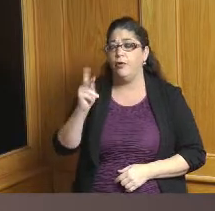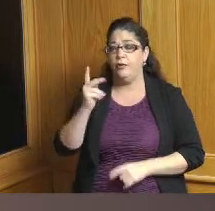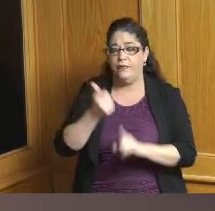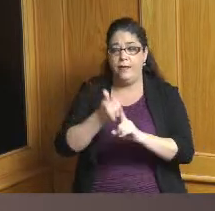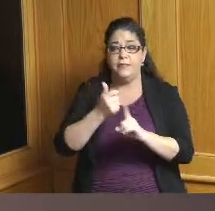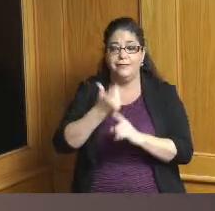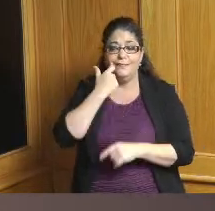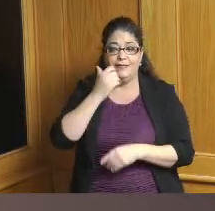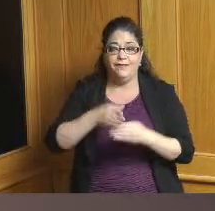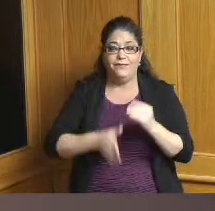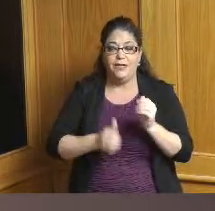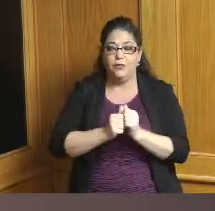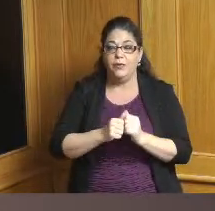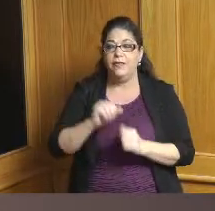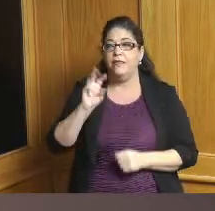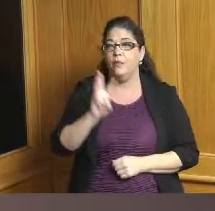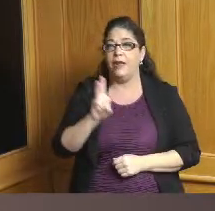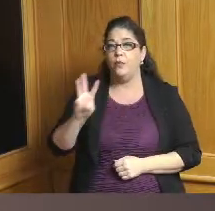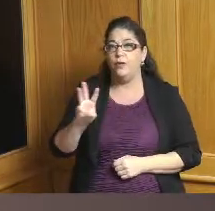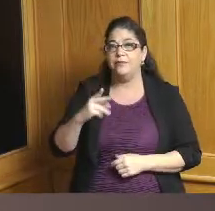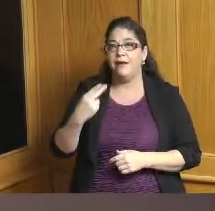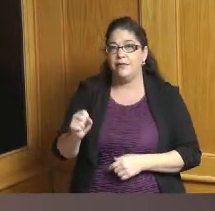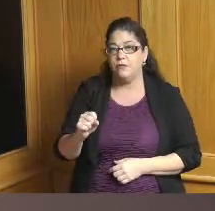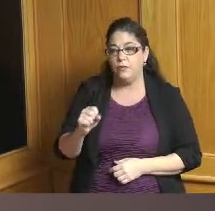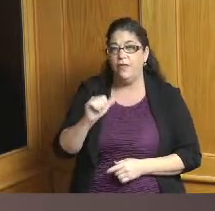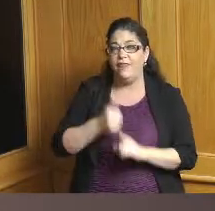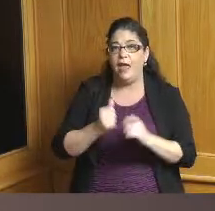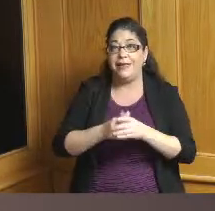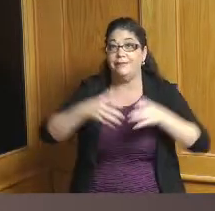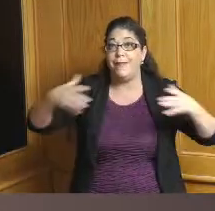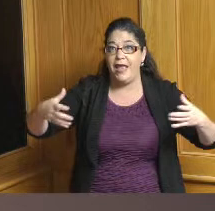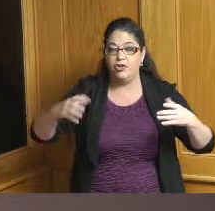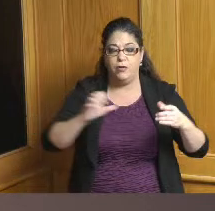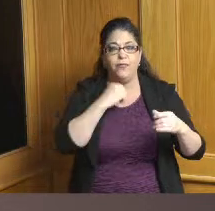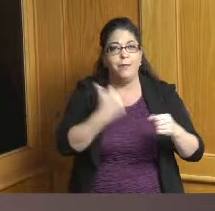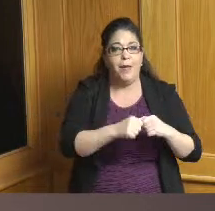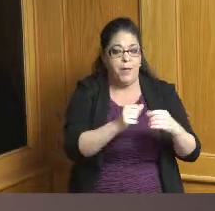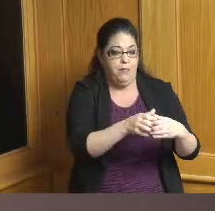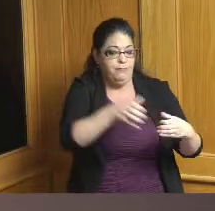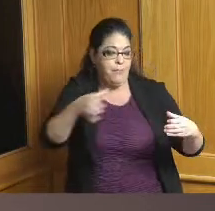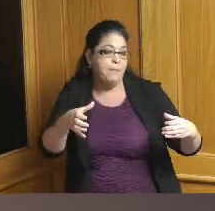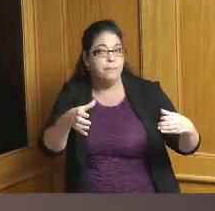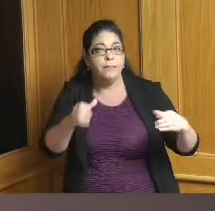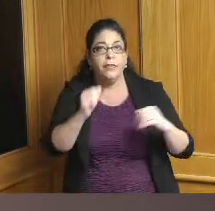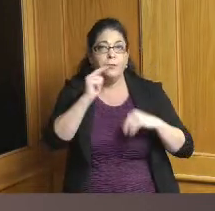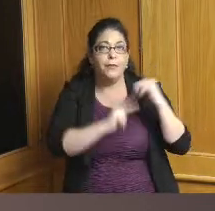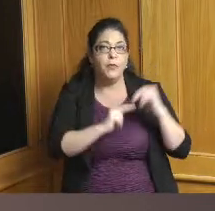our woods high school expansion project which was a major project in in Forest Park